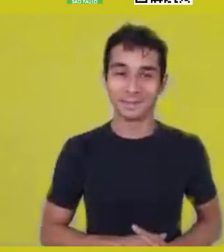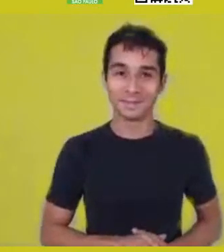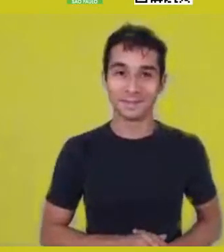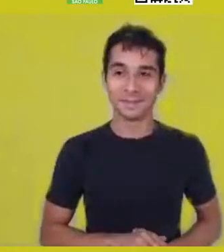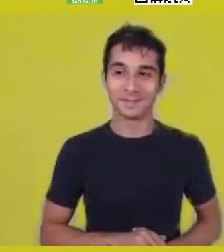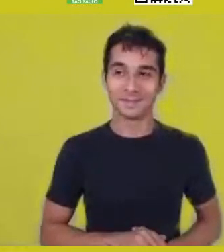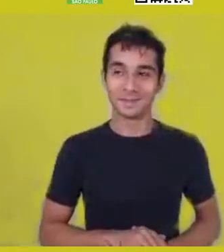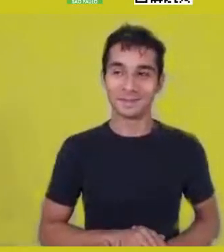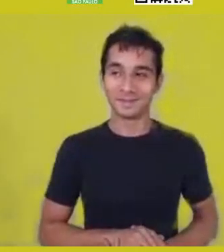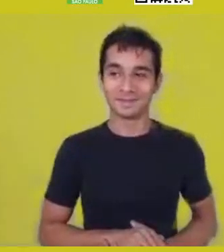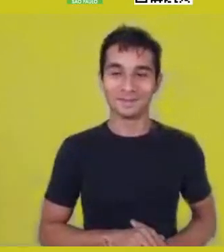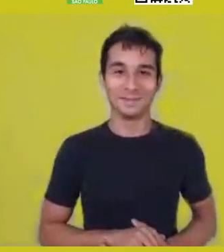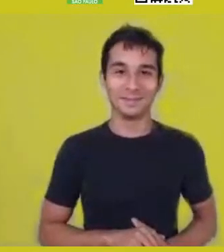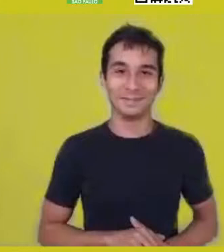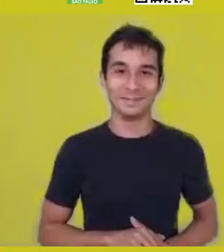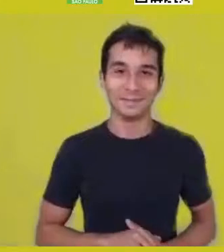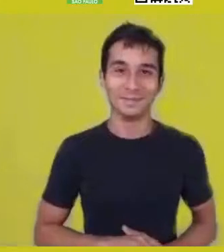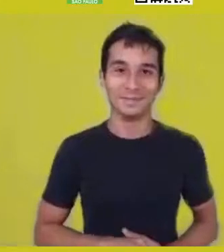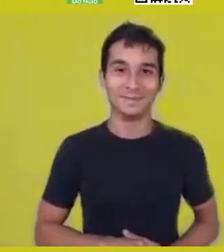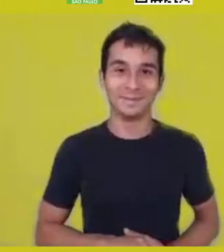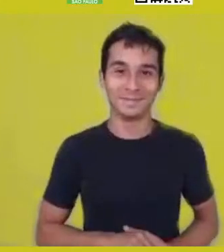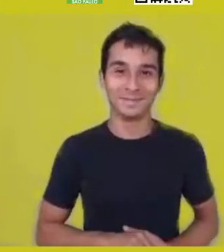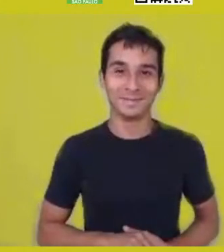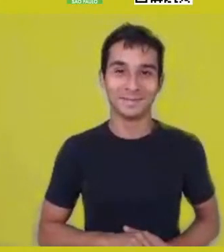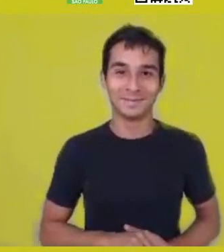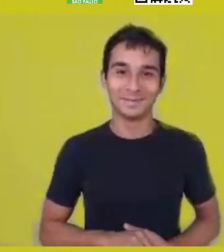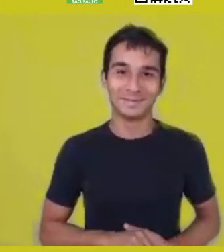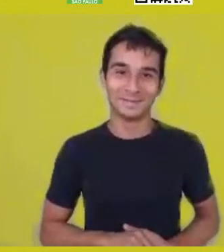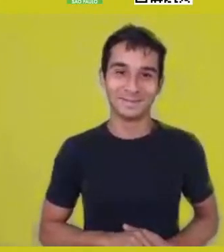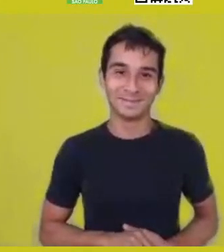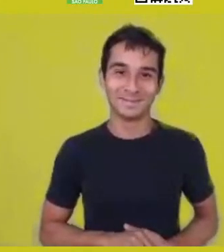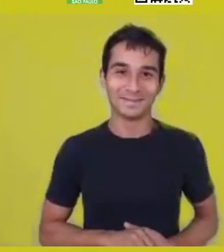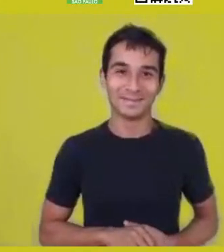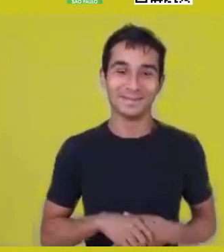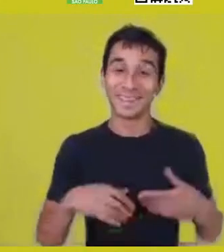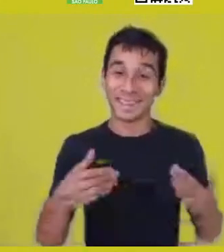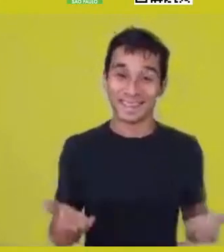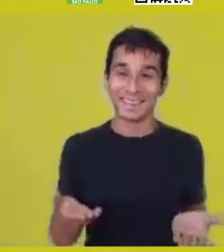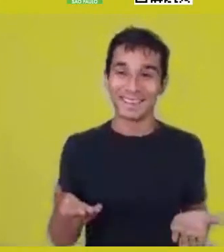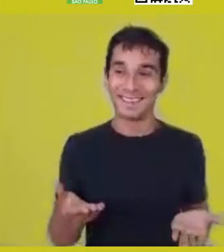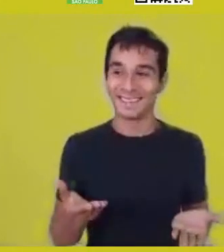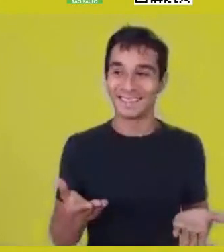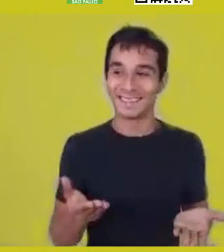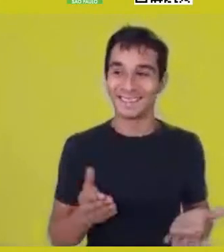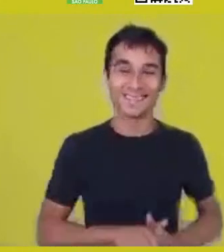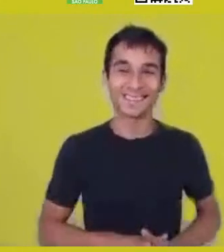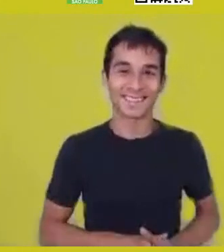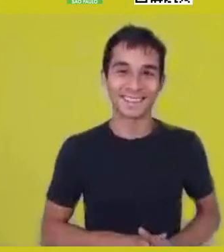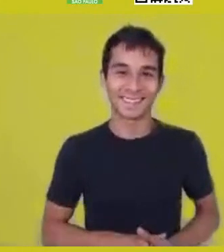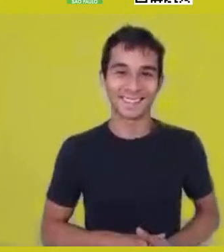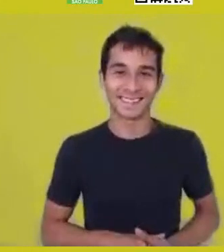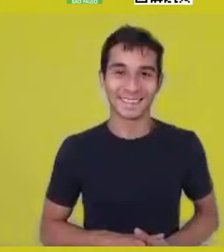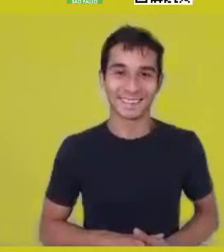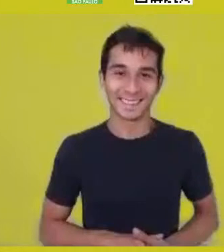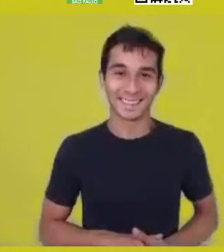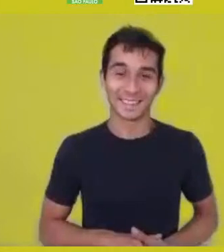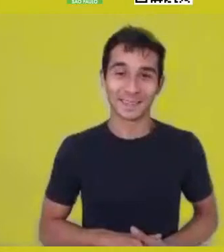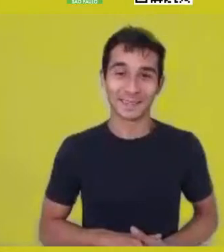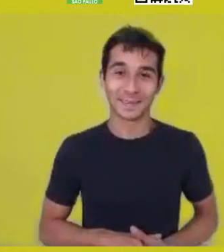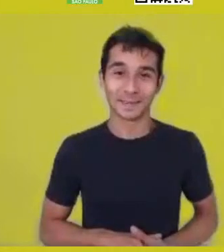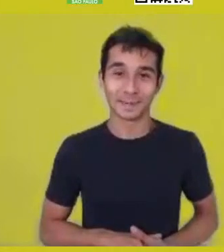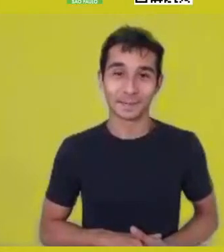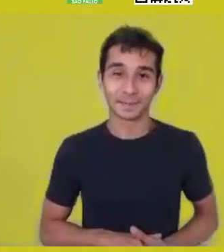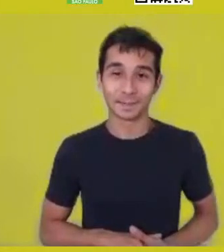All that, of course, happens from what lives,